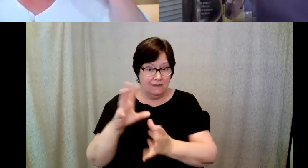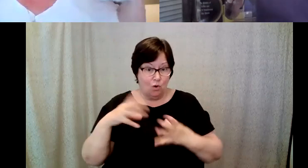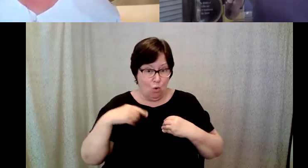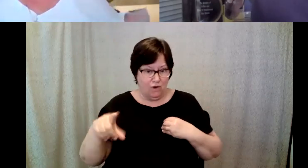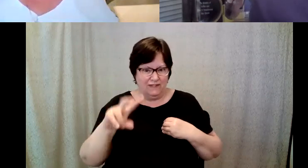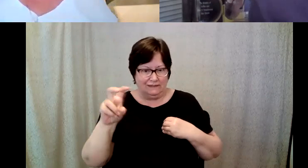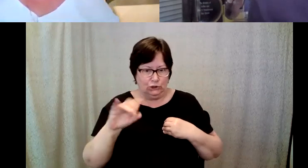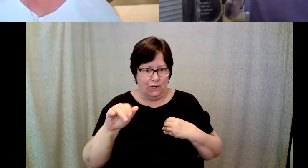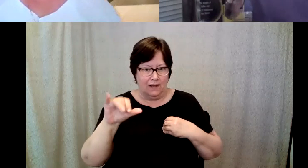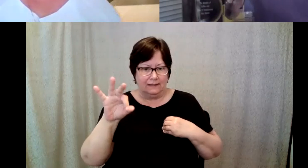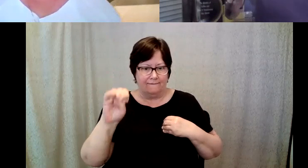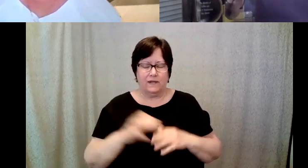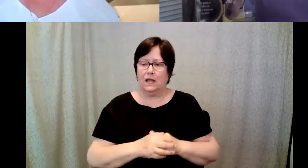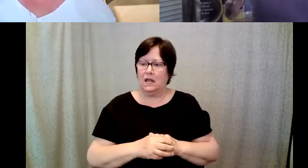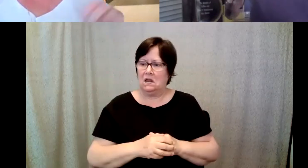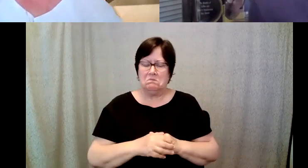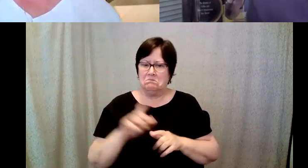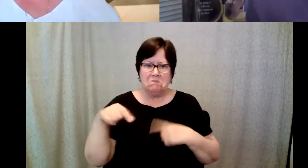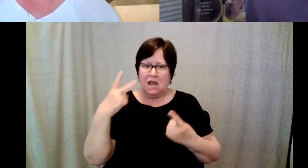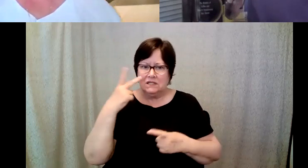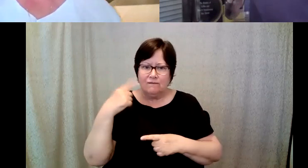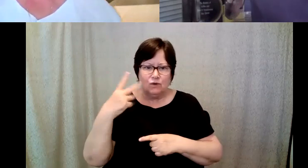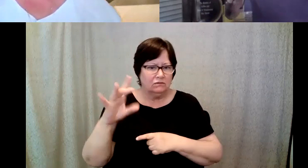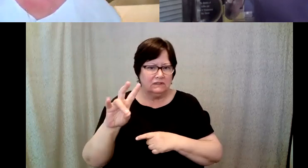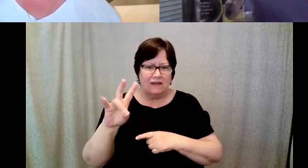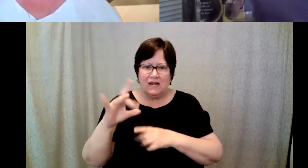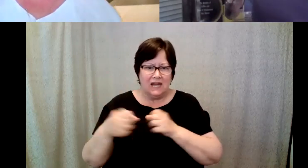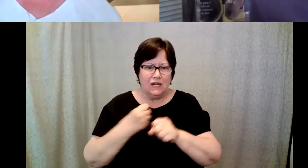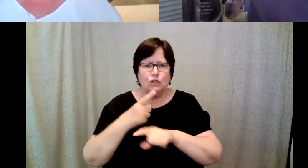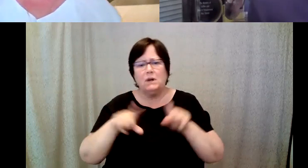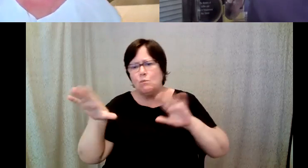D. Major Cohen: seven or eight years, and I was walking through his facility in between